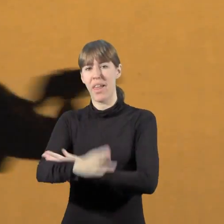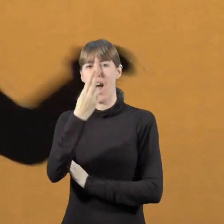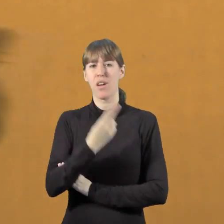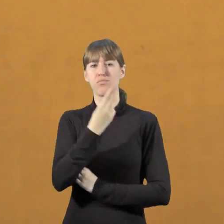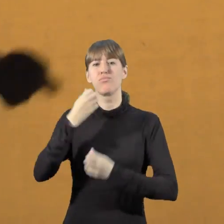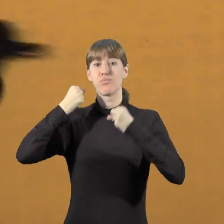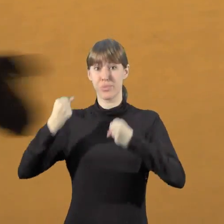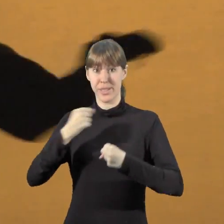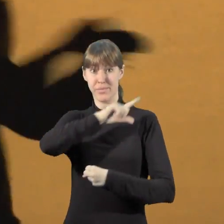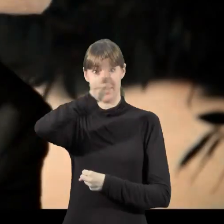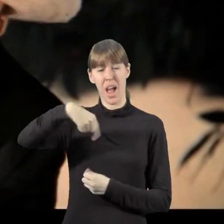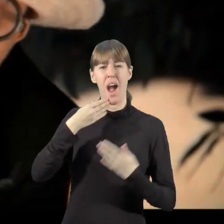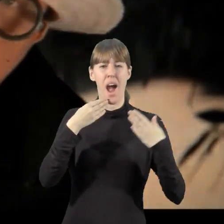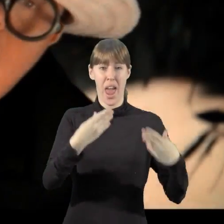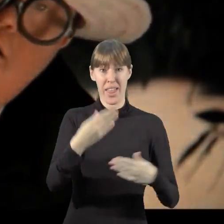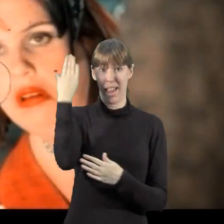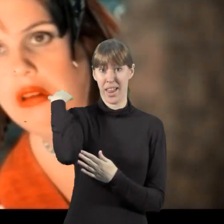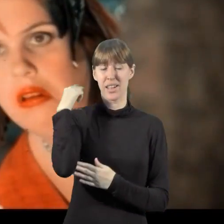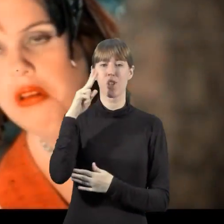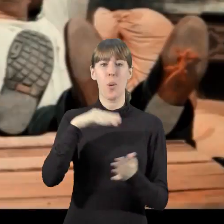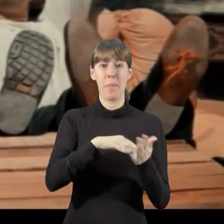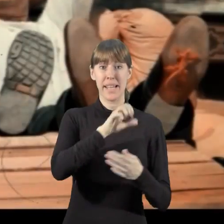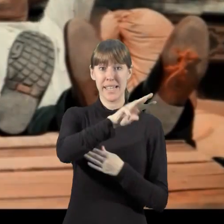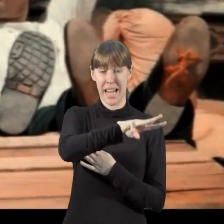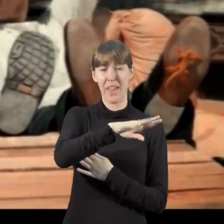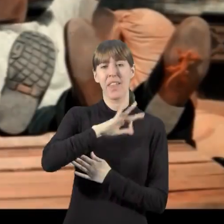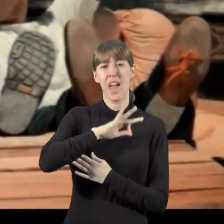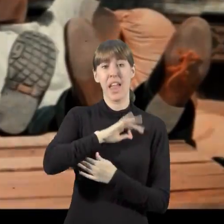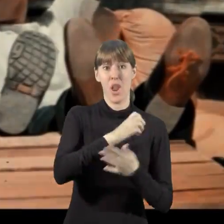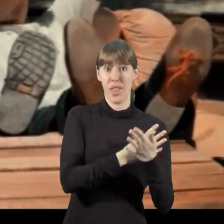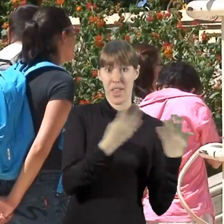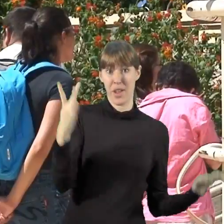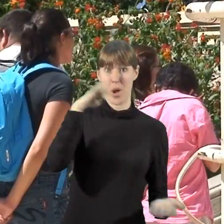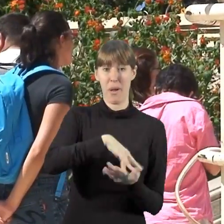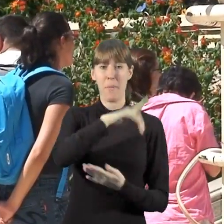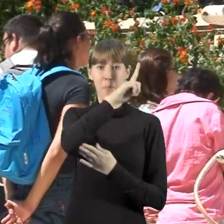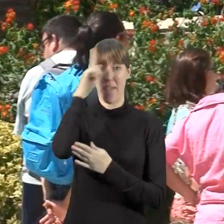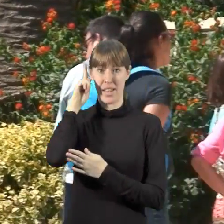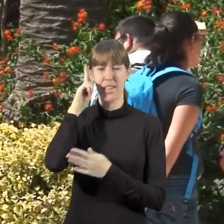on 19th of January of 2013, in Madrid, starts National Federation of Art and Disability.